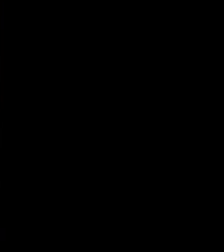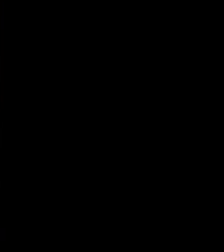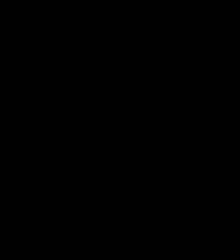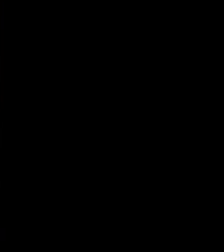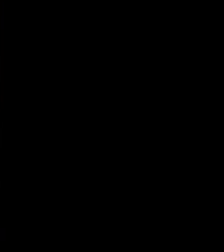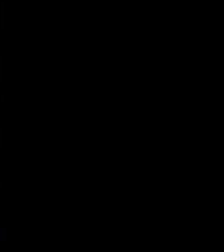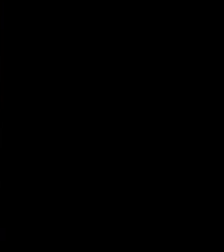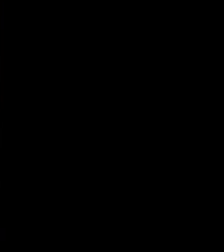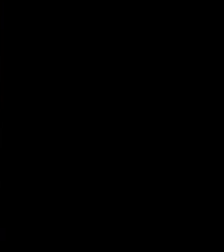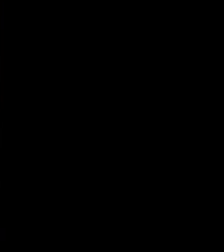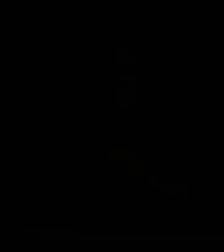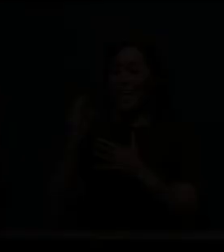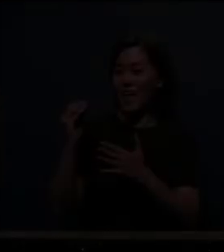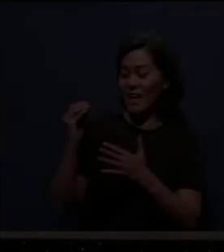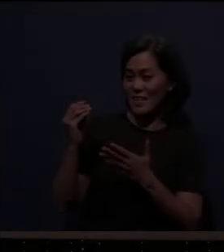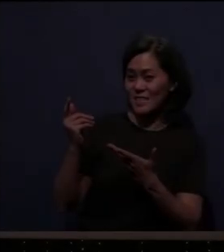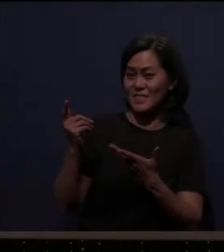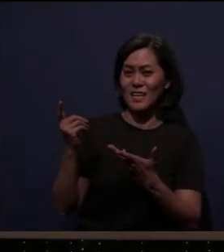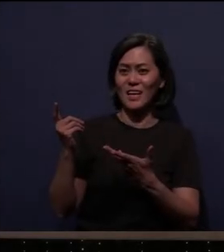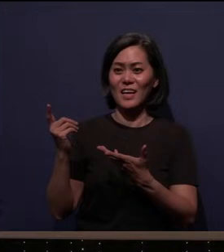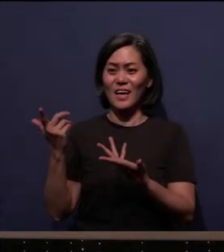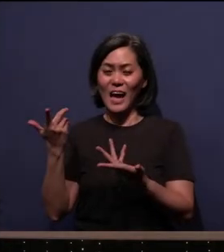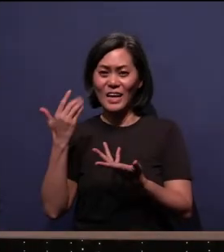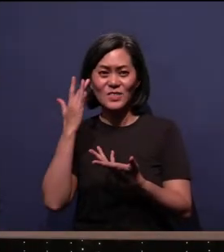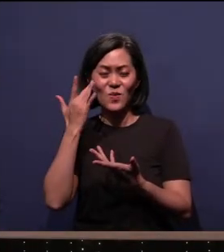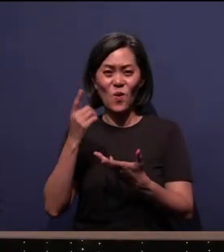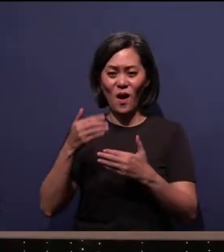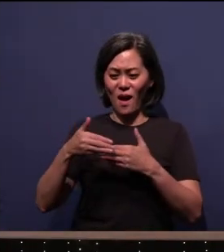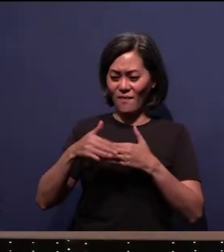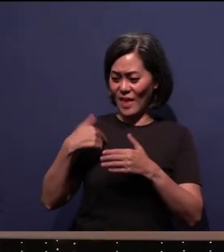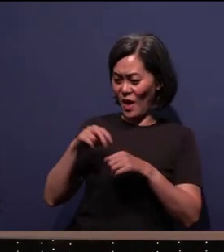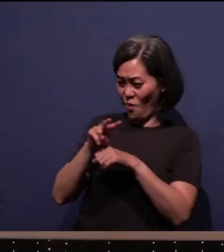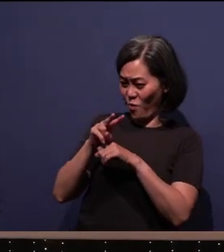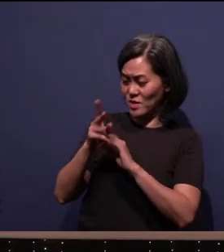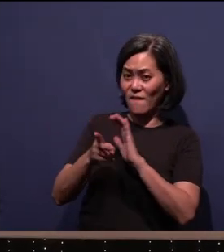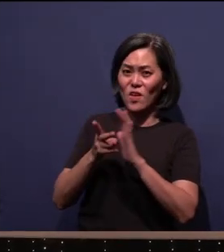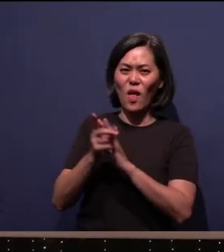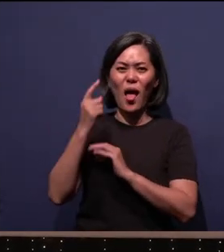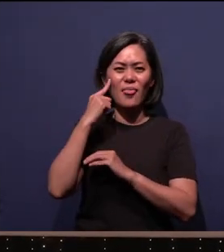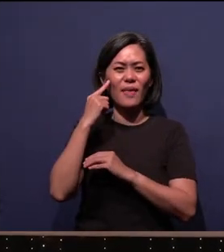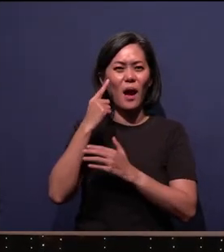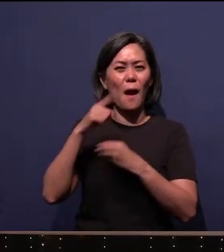And who for? I don't know. You know, after I watched that video and I think about what happened on Friday,